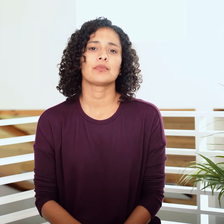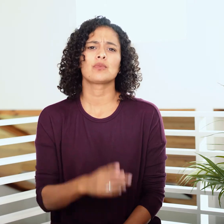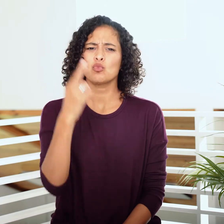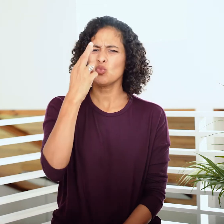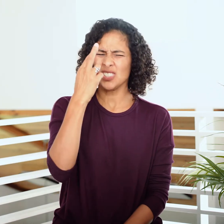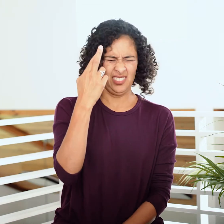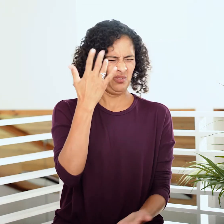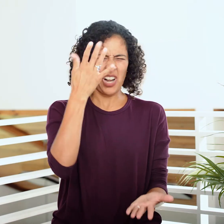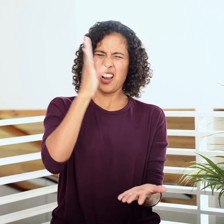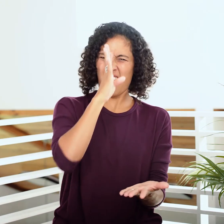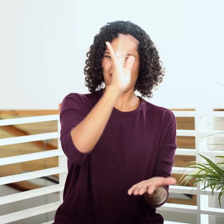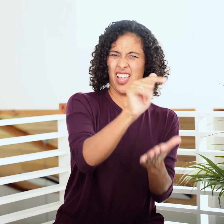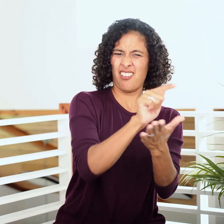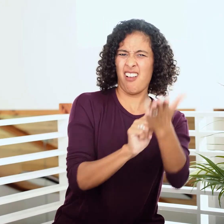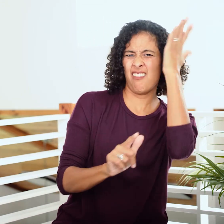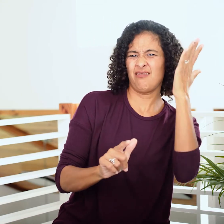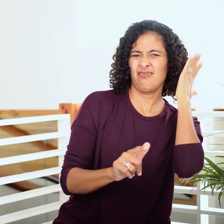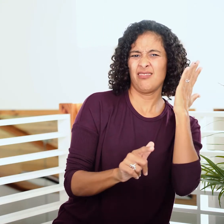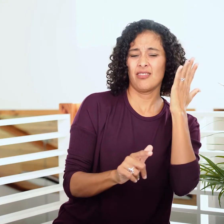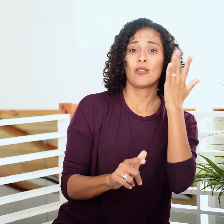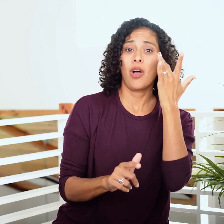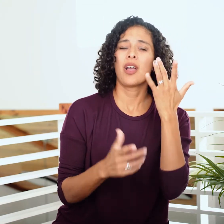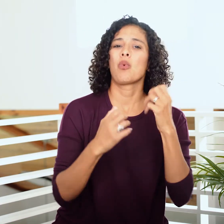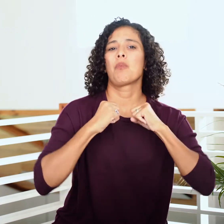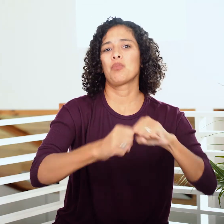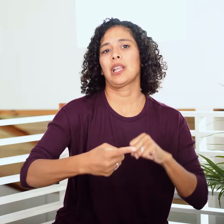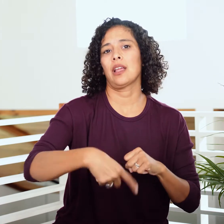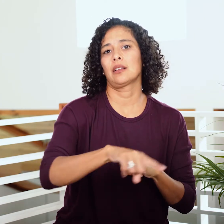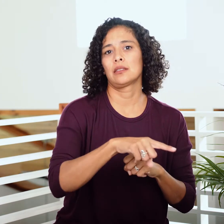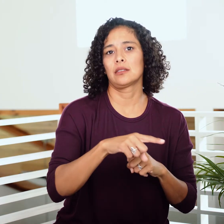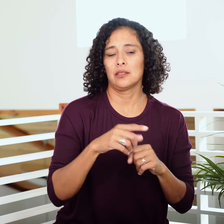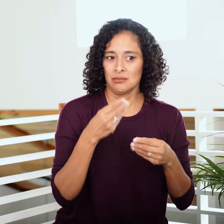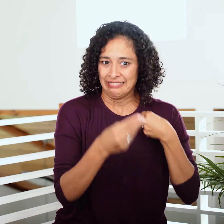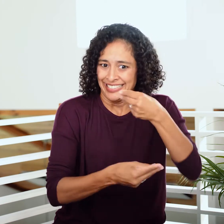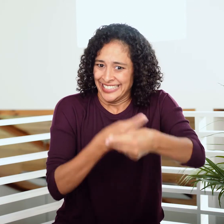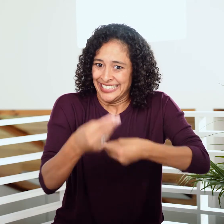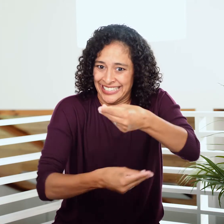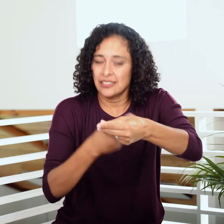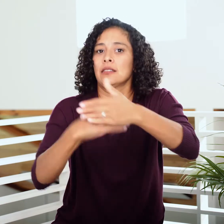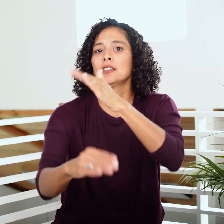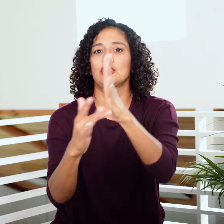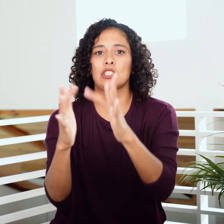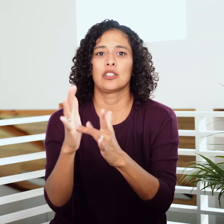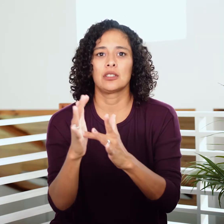The reason God commanded that in ancient Israel was likely to preserve them for the birth of the Messiah